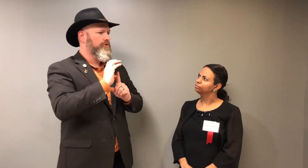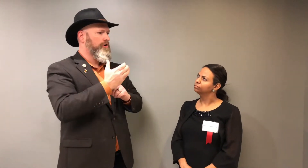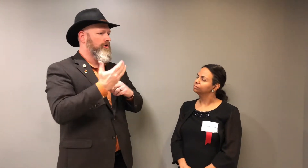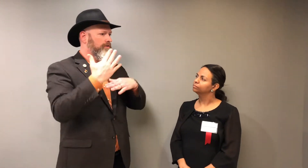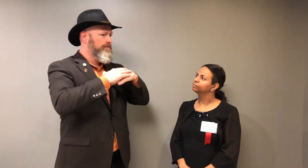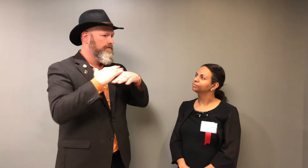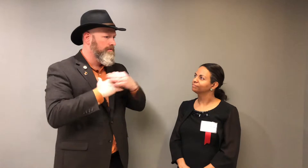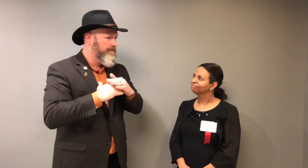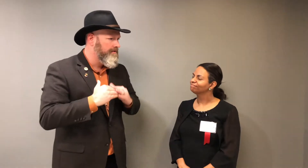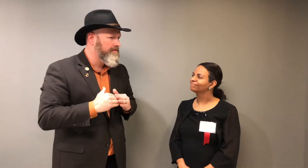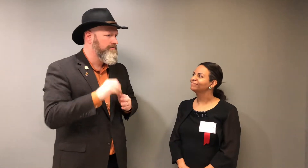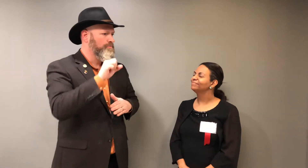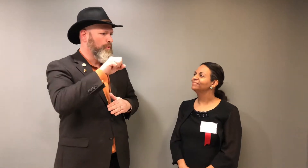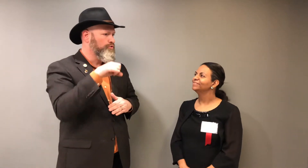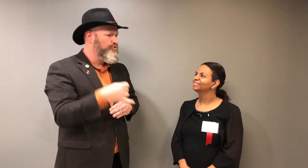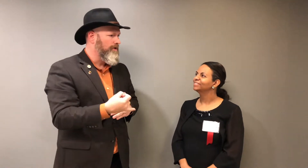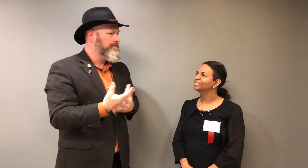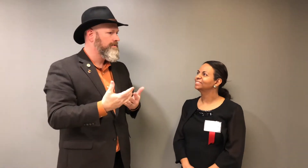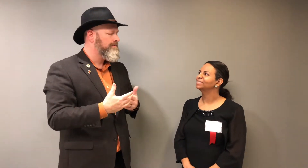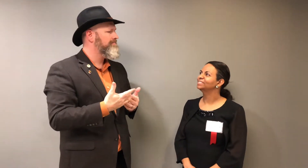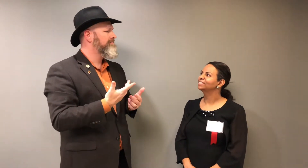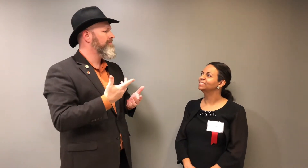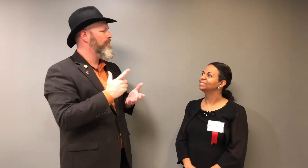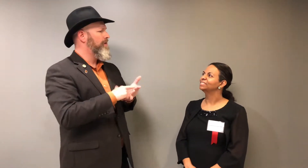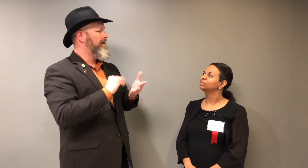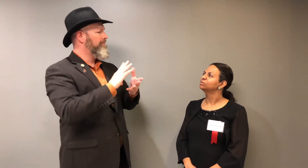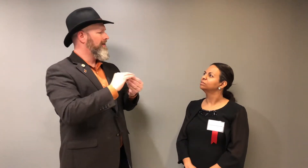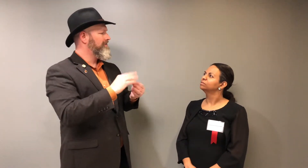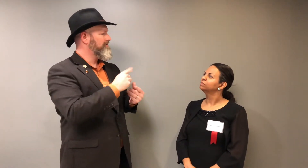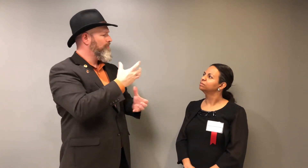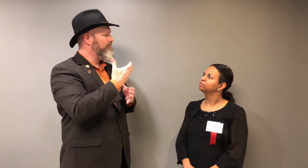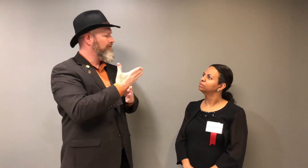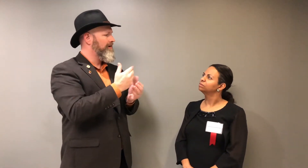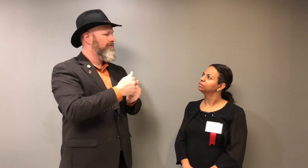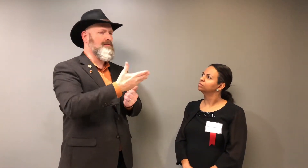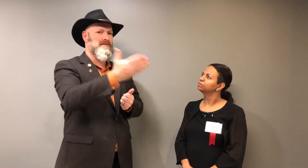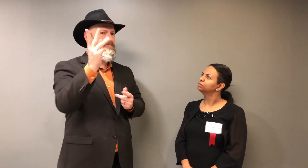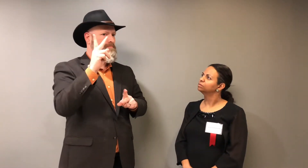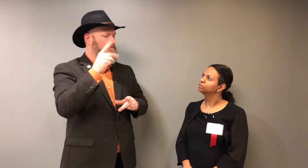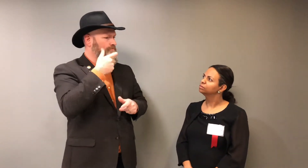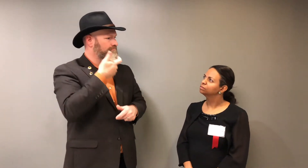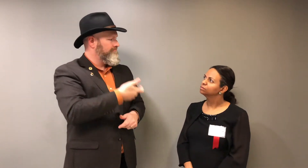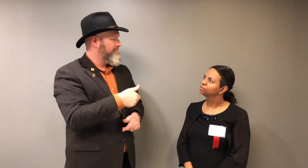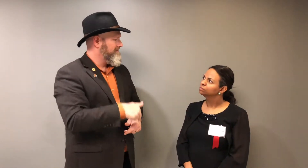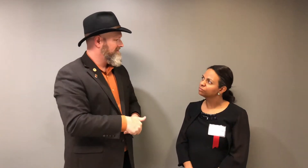culture and intersectionality, and social justice. What message would you like to share with our audience?